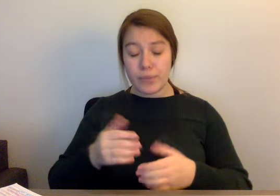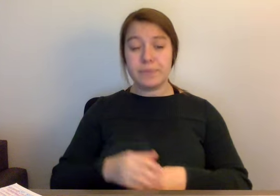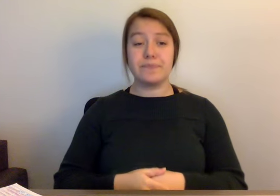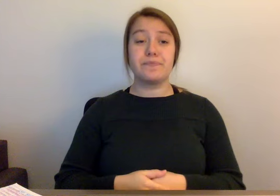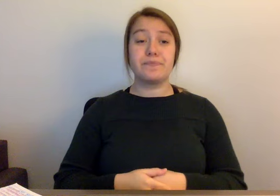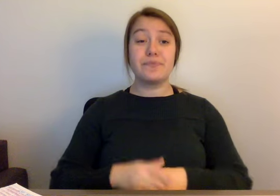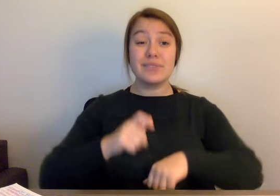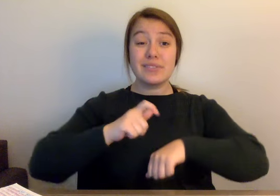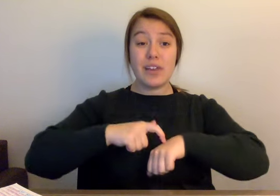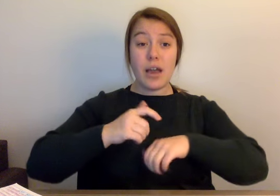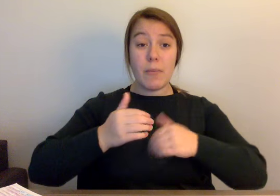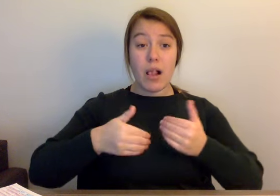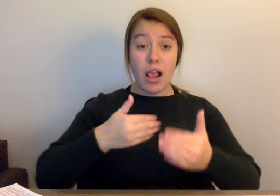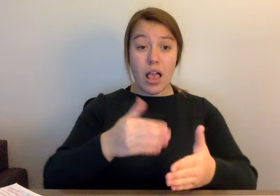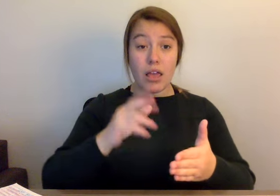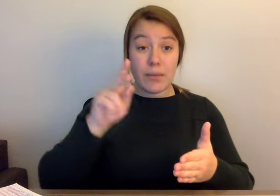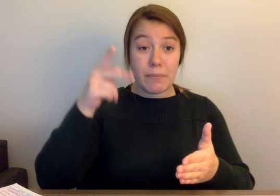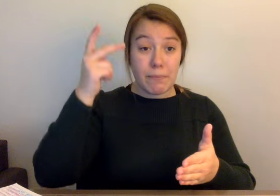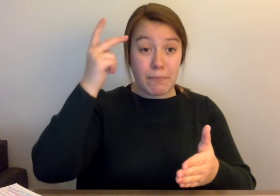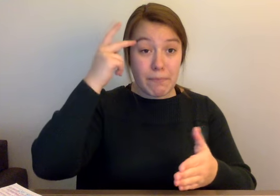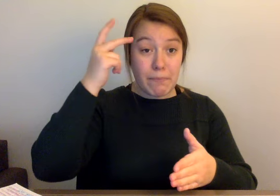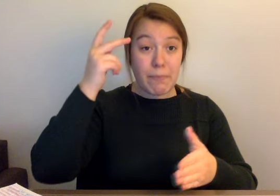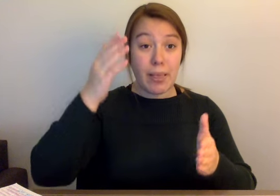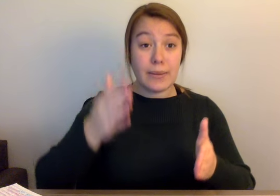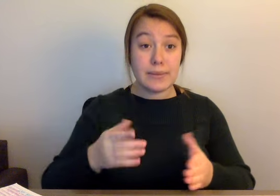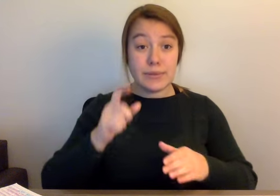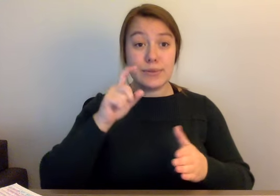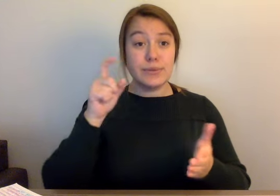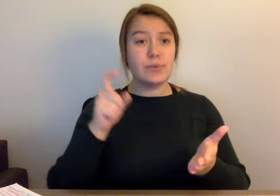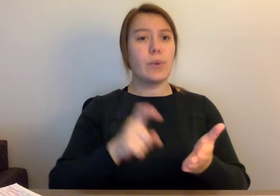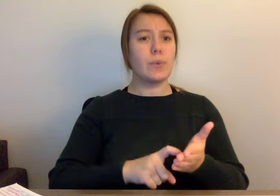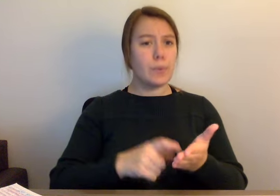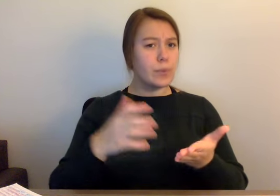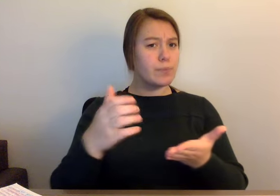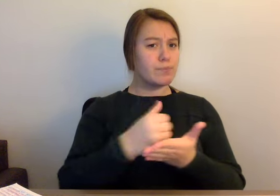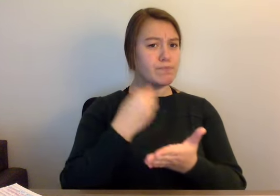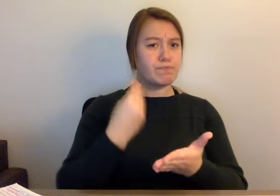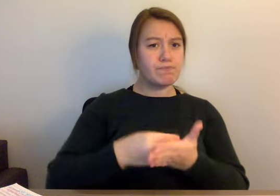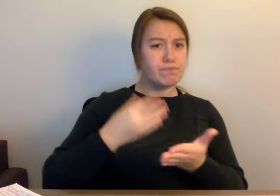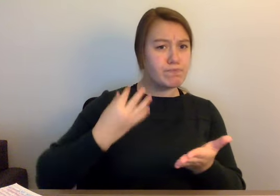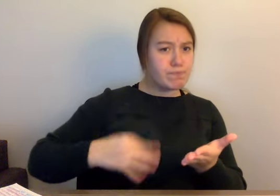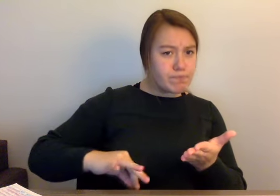creating a county. A new courthouse must then be built and officials to work in